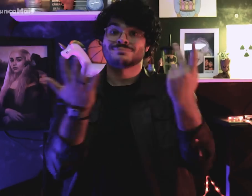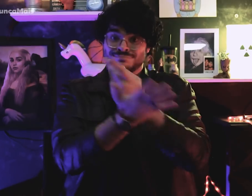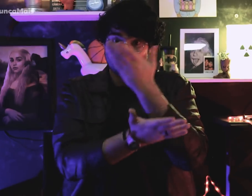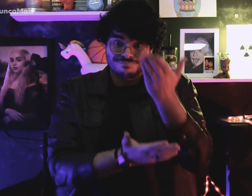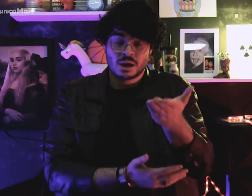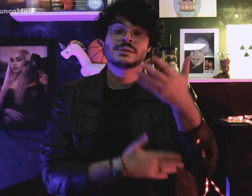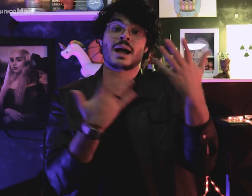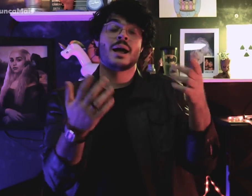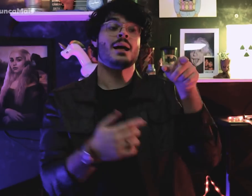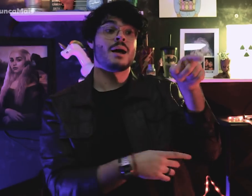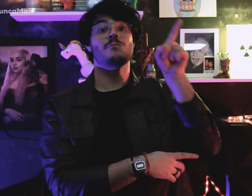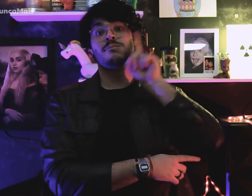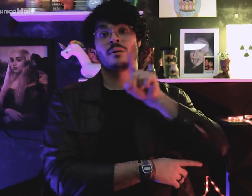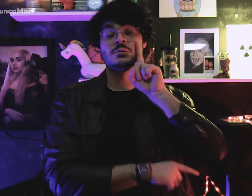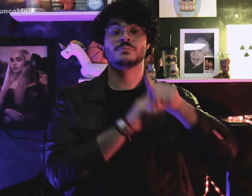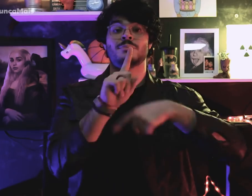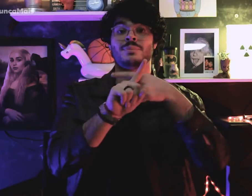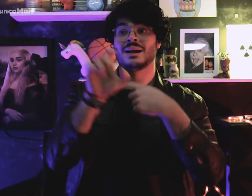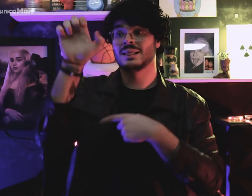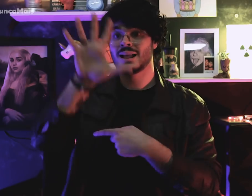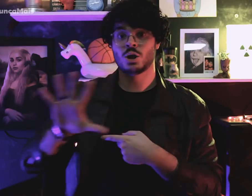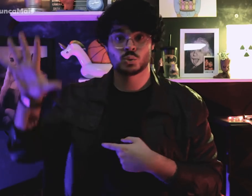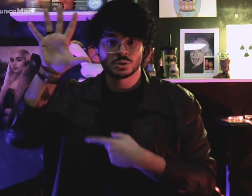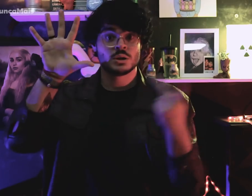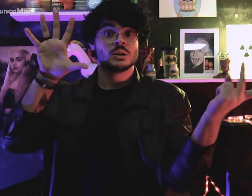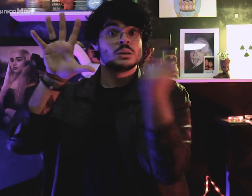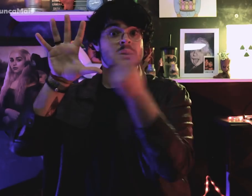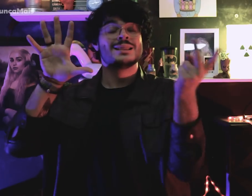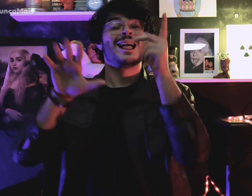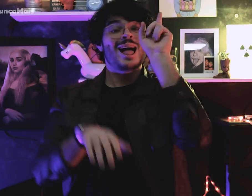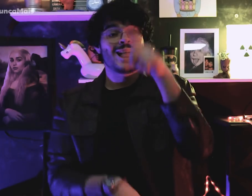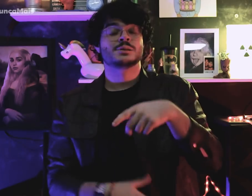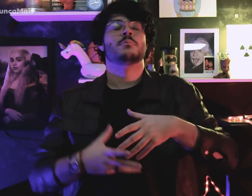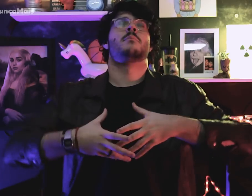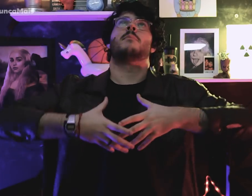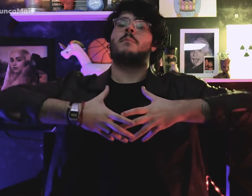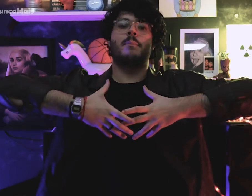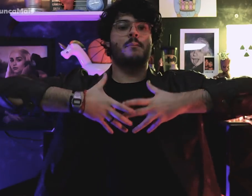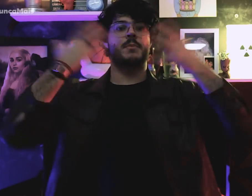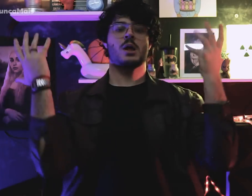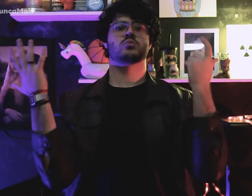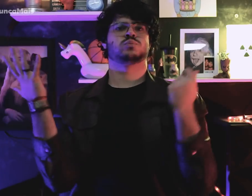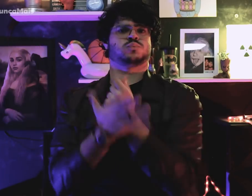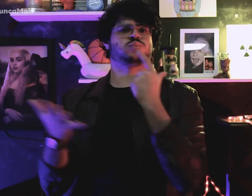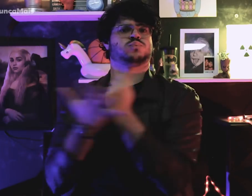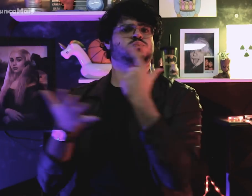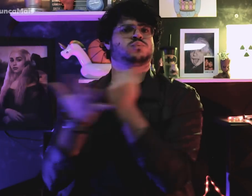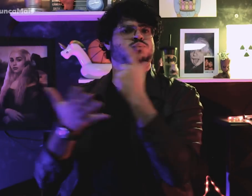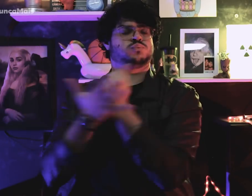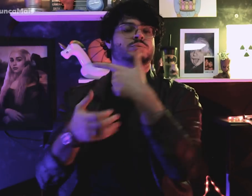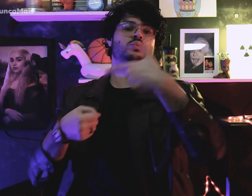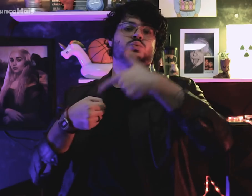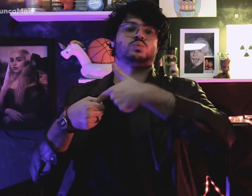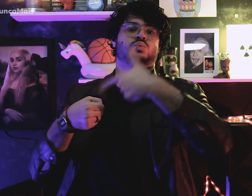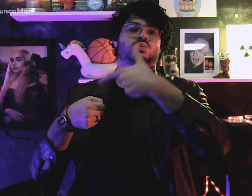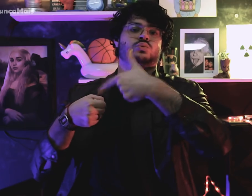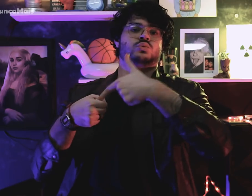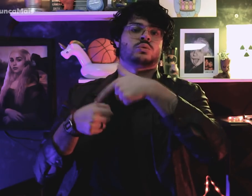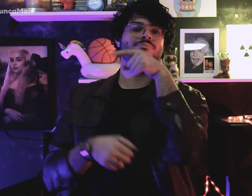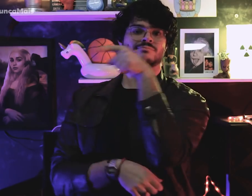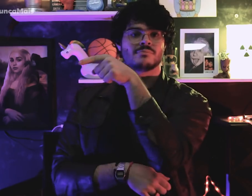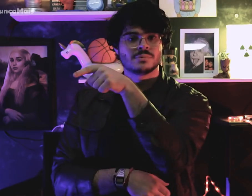Pois os maiores consumidores do petróleo são EUA e a Europa,